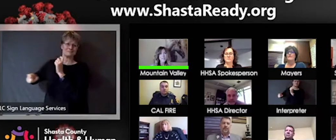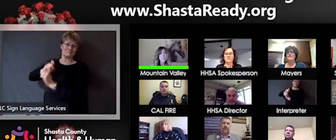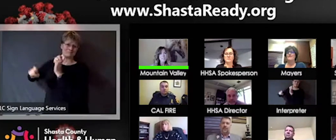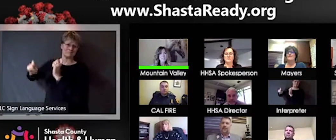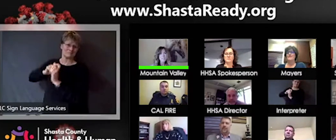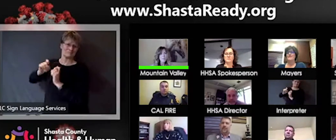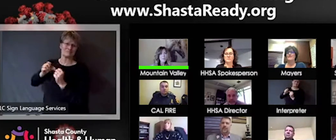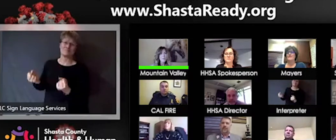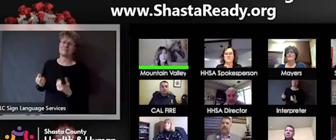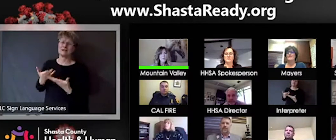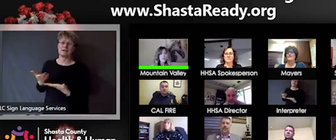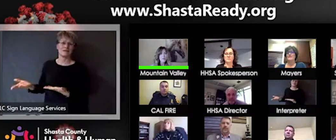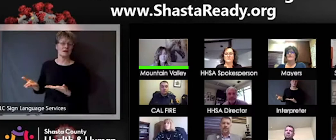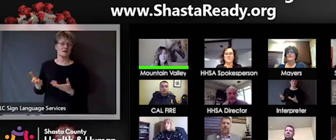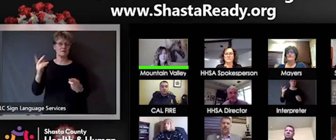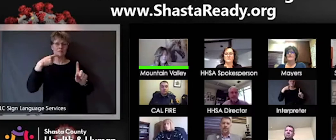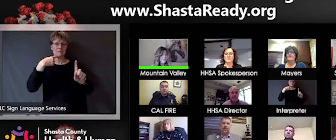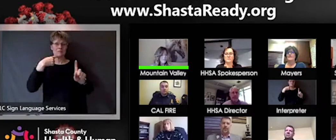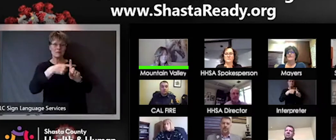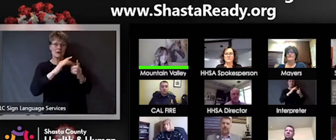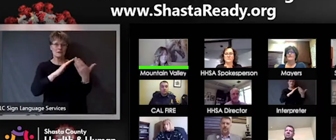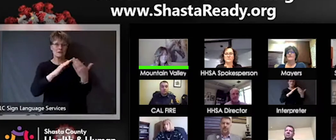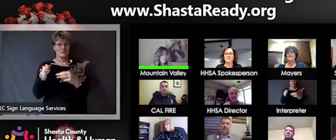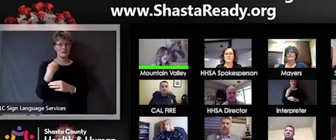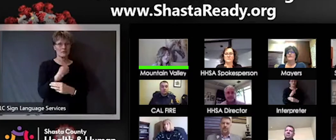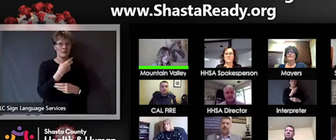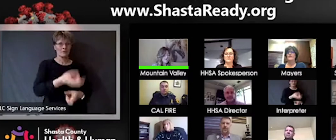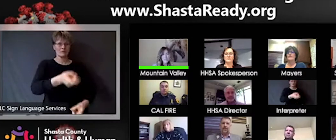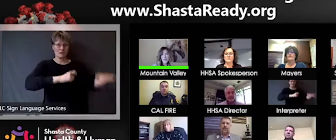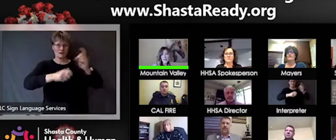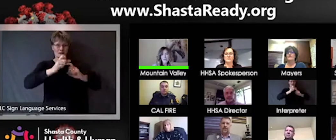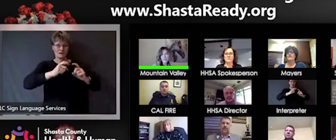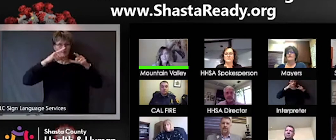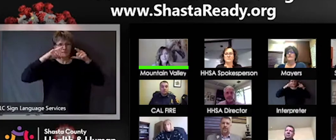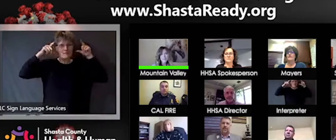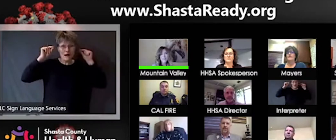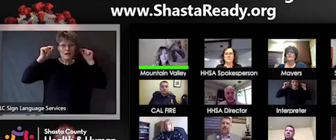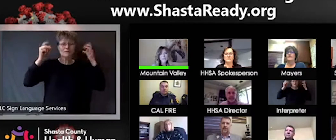donating masks. So a lot of good things. I'll defer to Shannon out she wants to